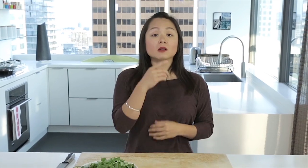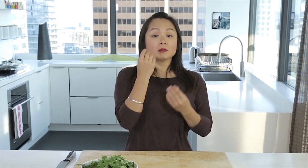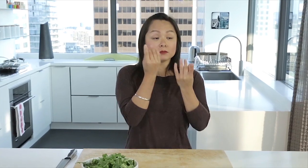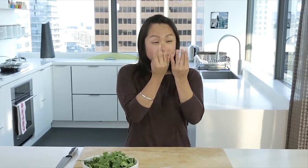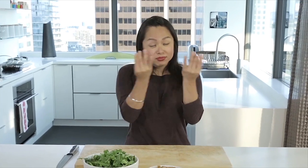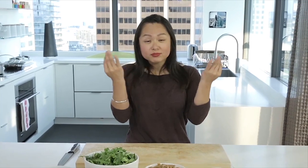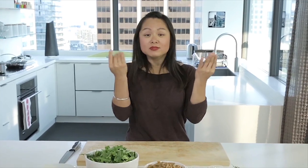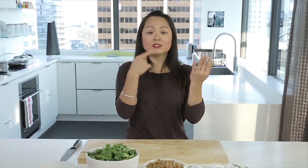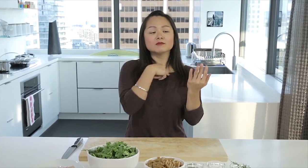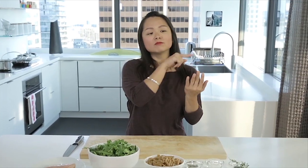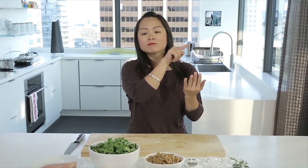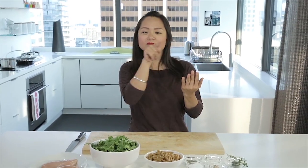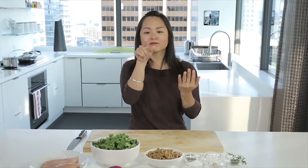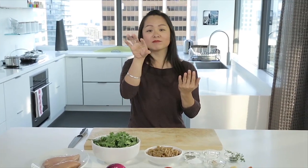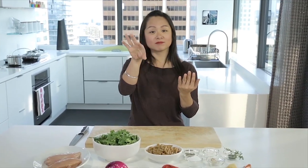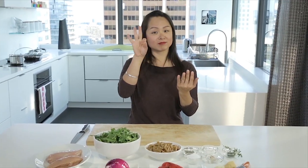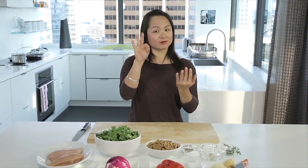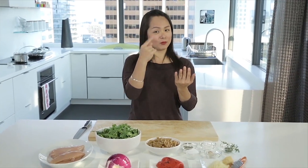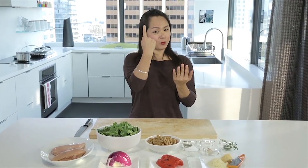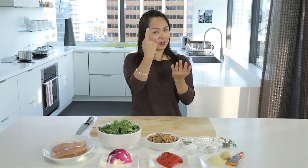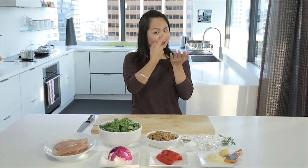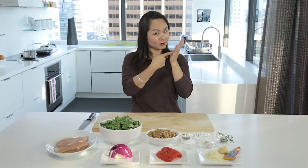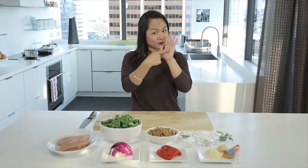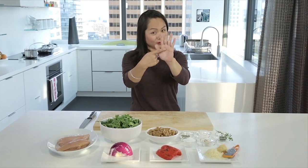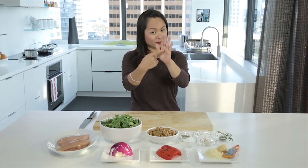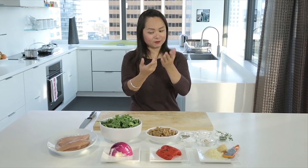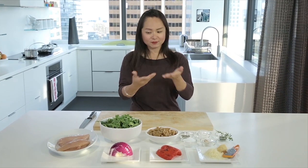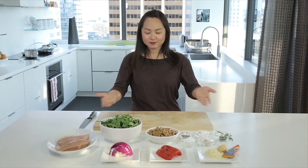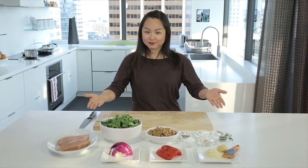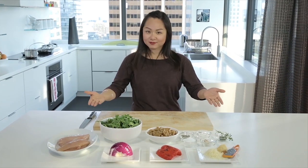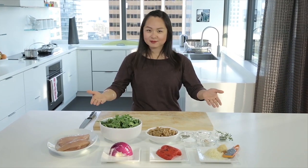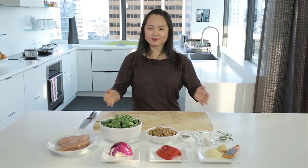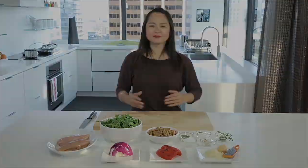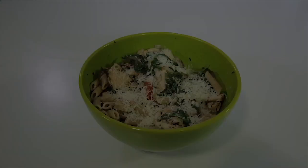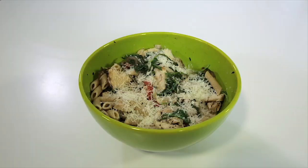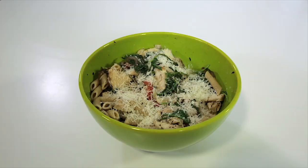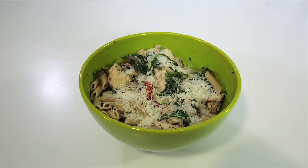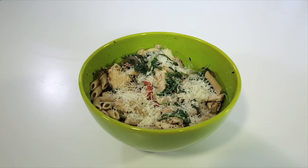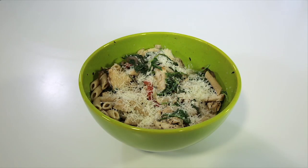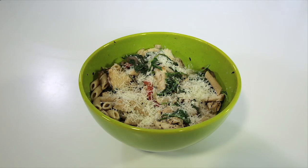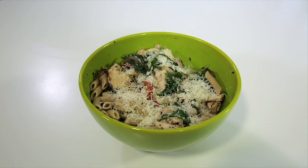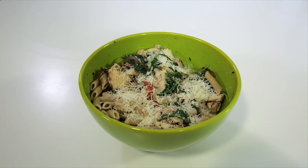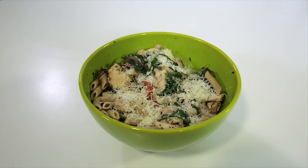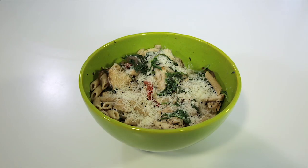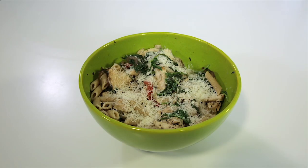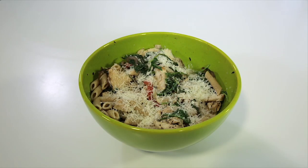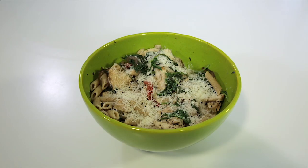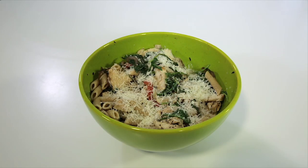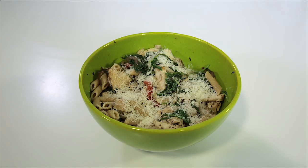Today I will make Tuscan Chicken Pasta.